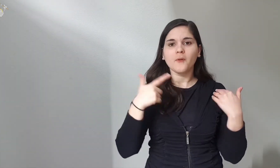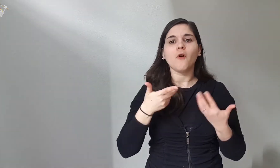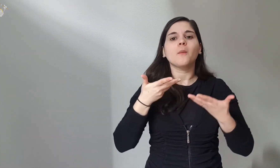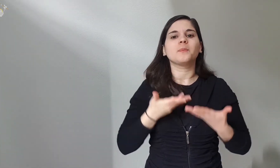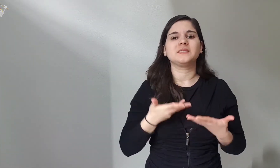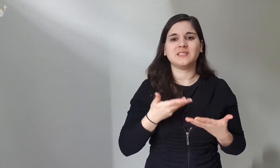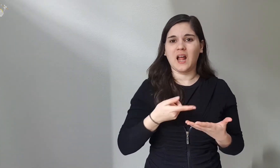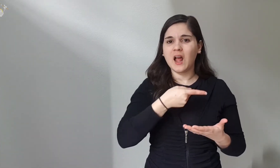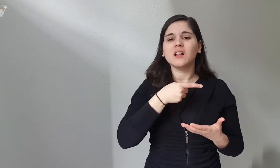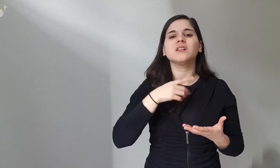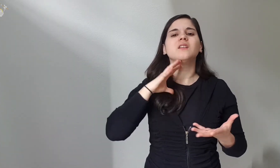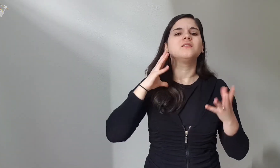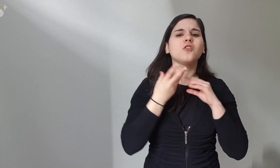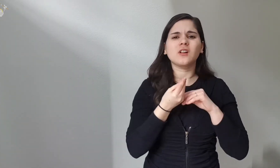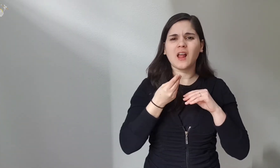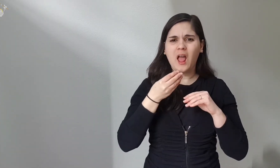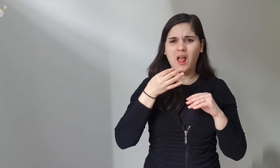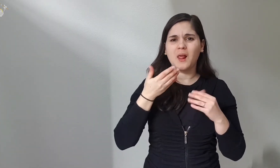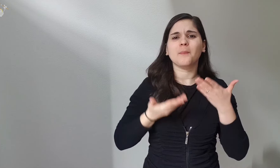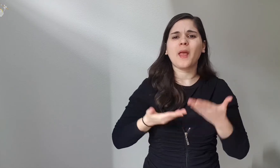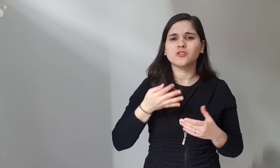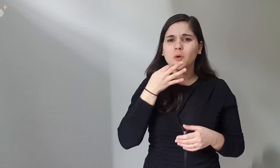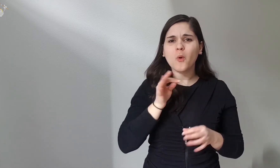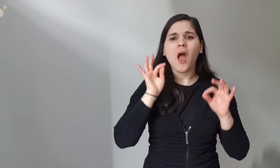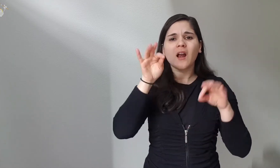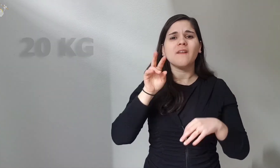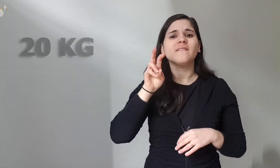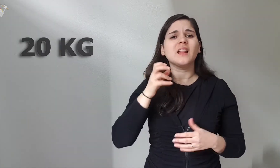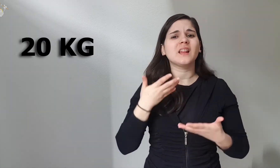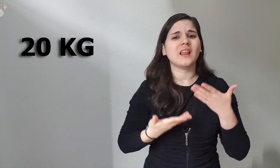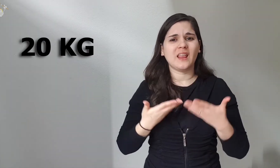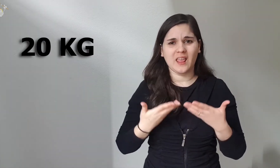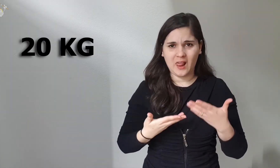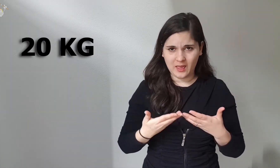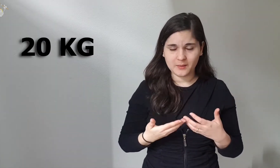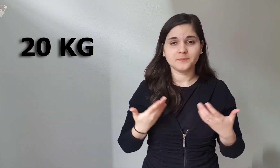because they are heavy and can weigh around 20 kilos in total.